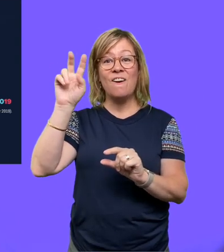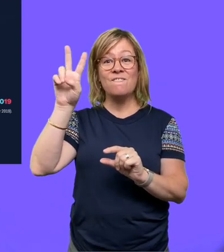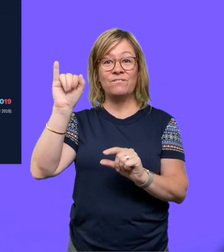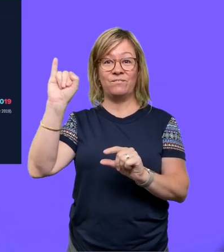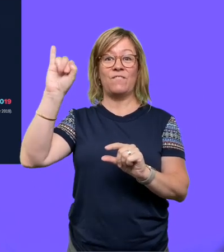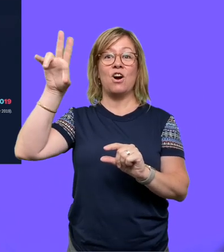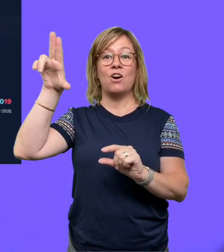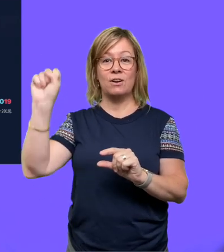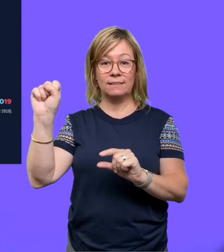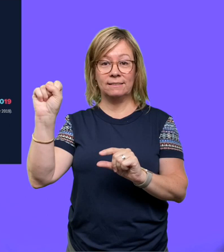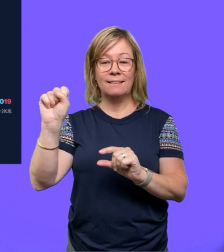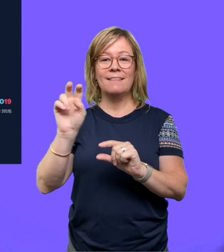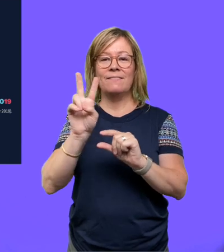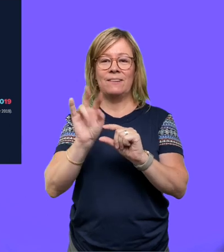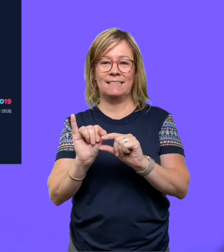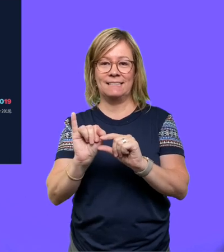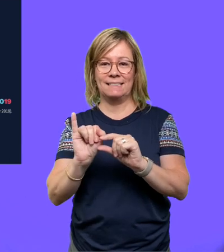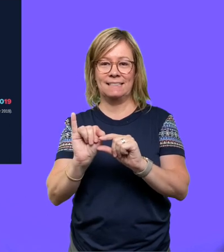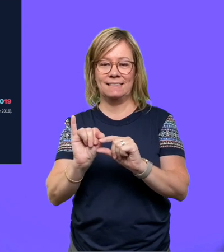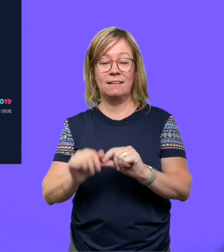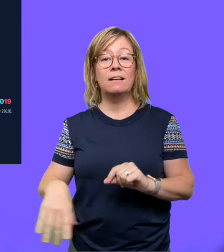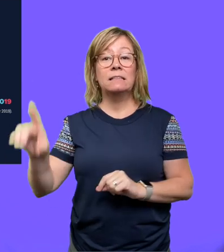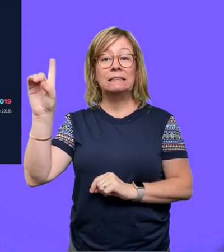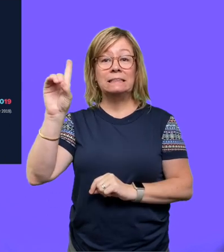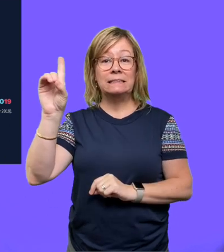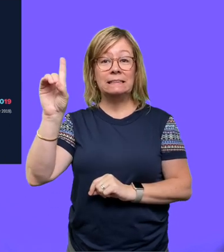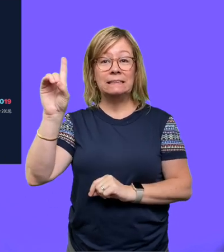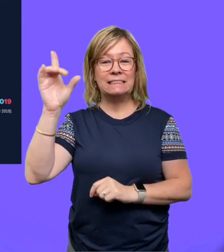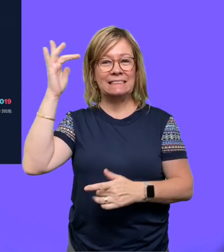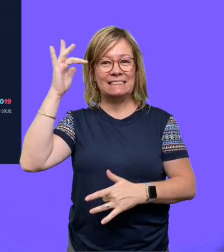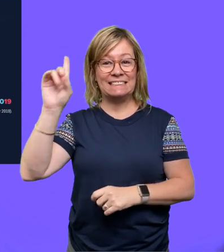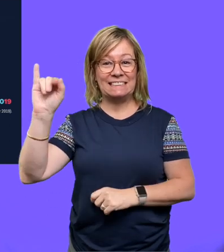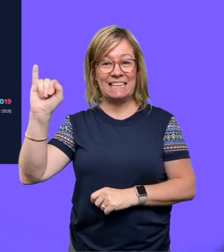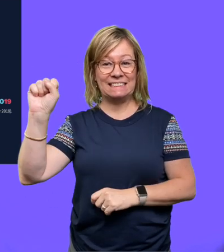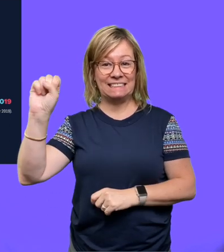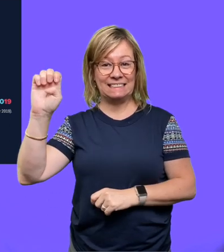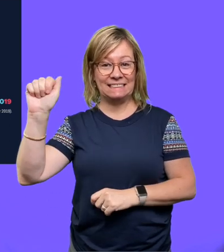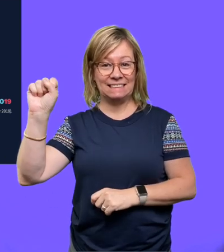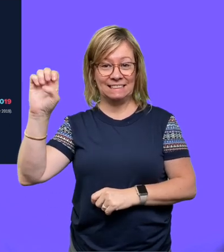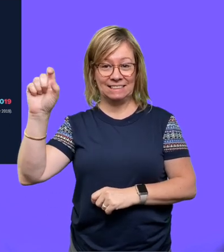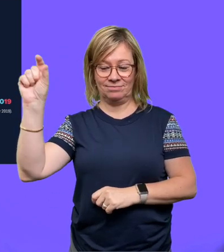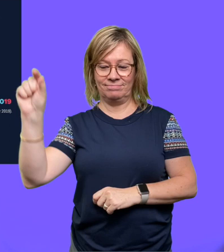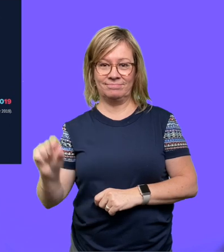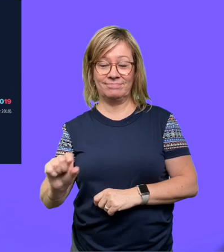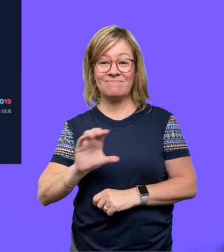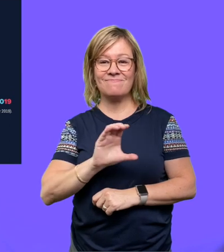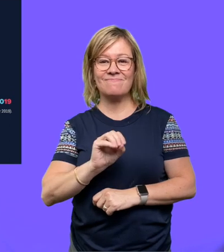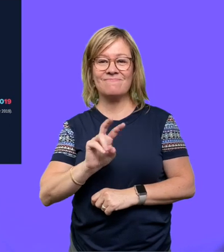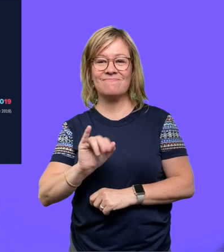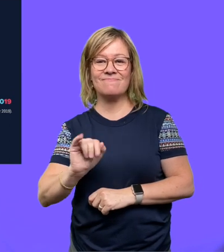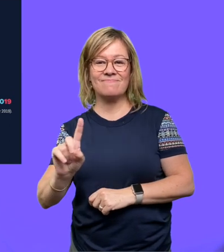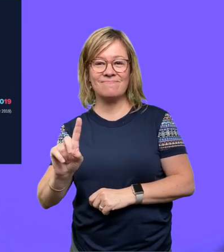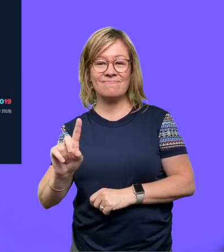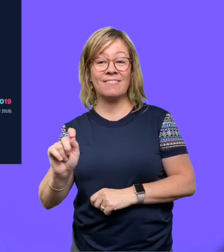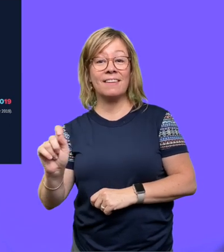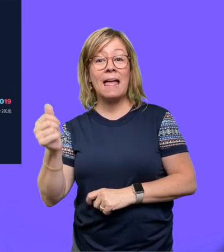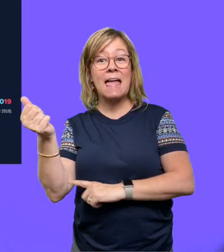from virus. The "D" from disease, which forms the word "Covid."